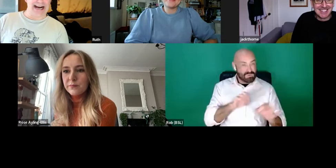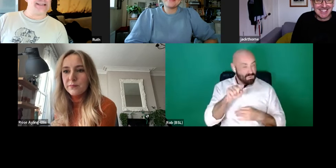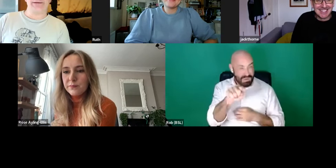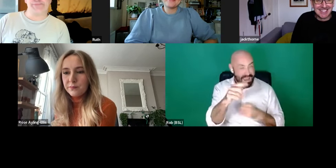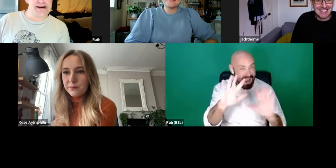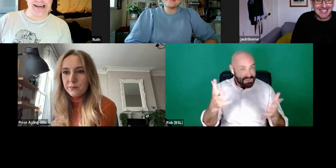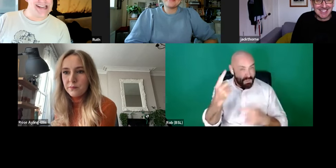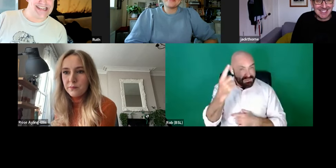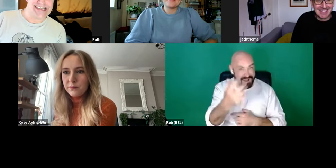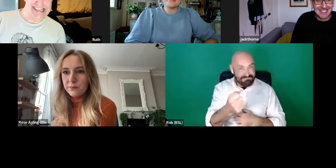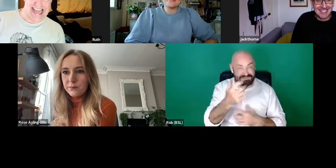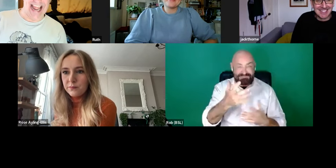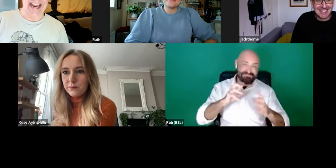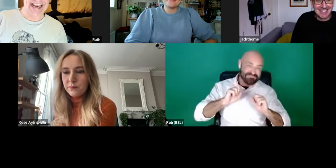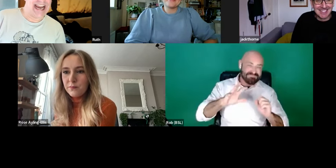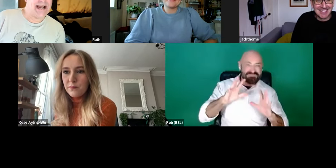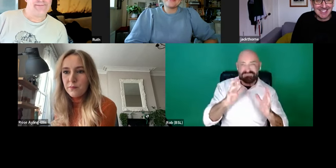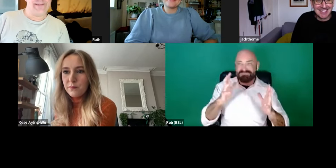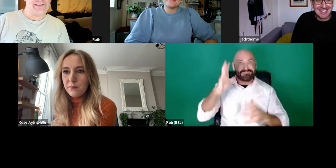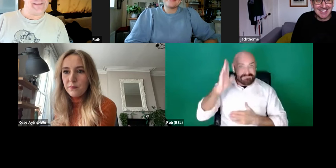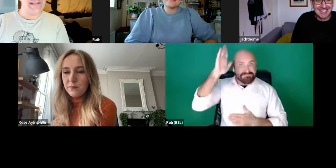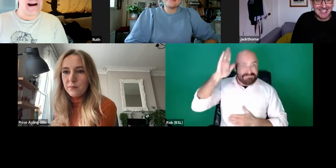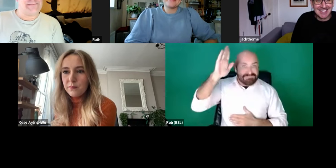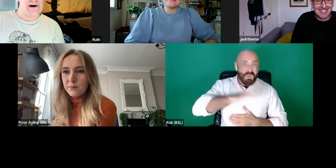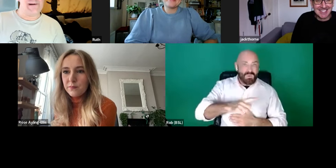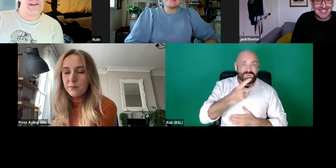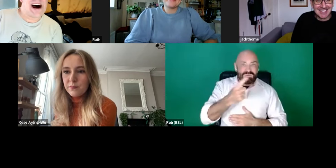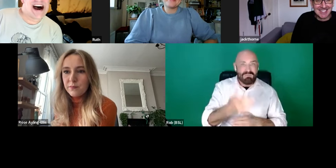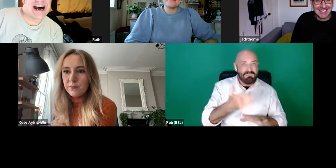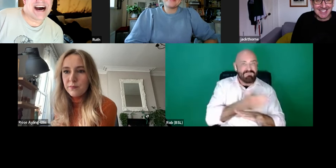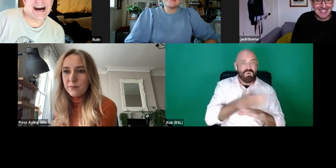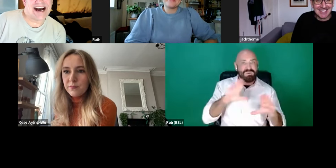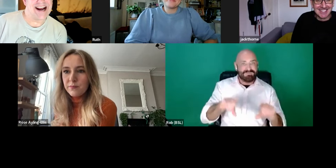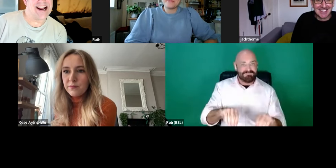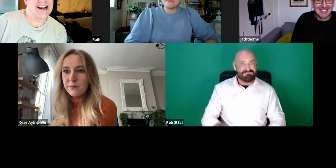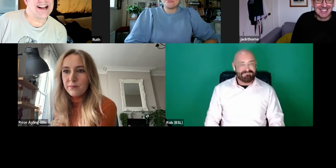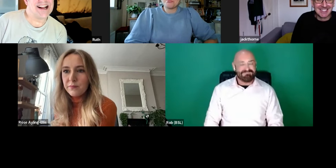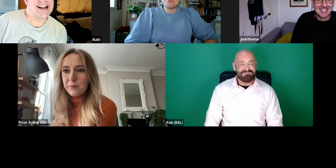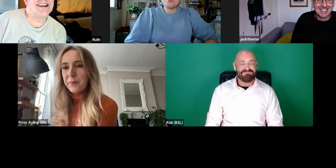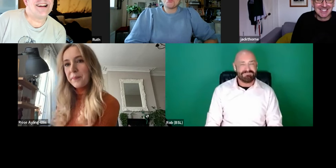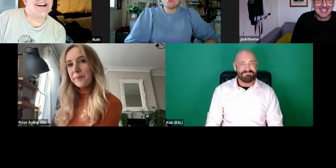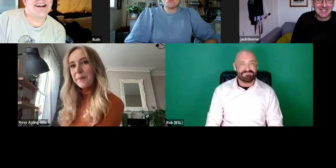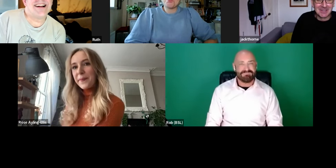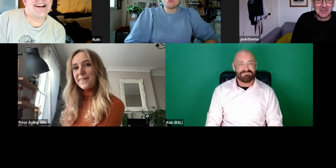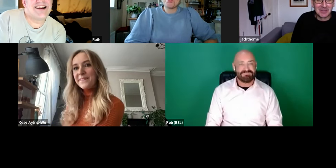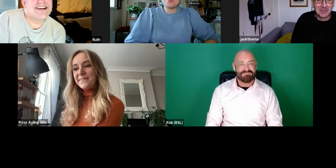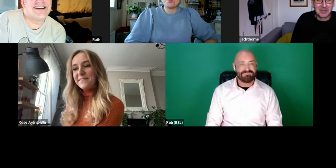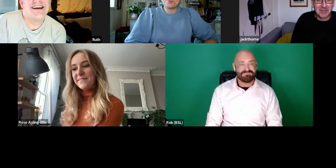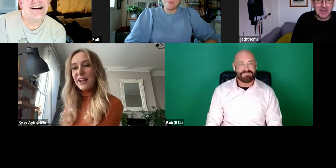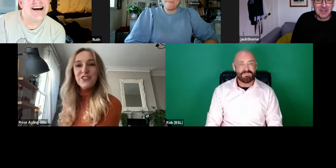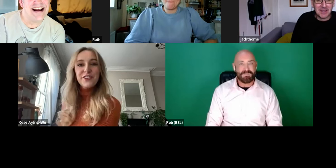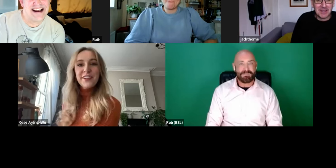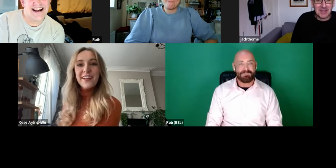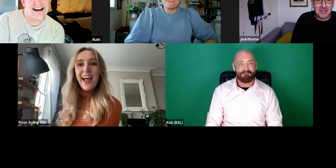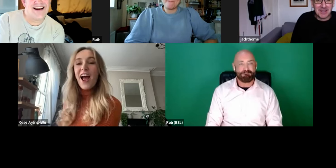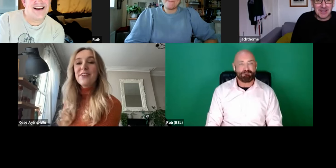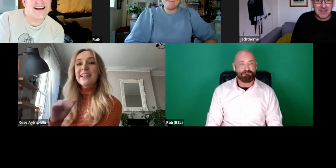Does anyone have anything else burning to say before we wrap up?